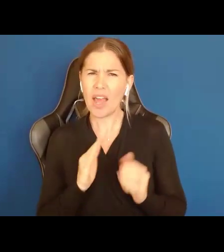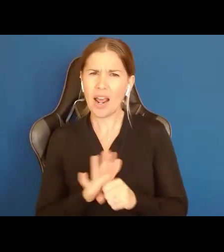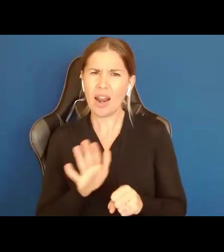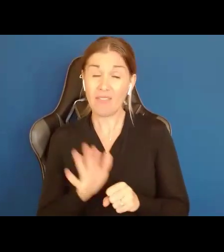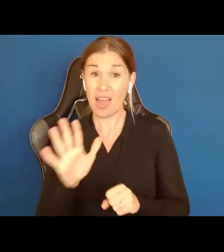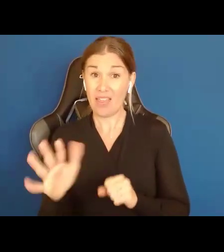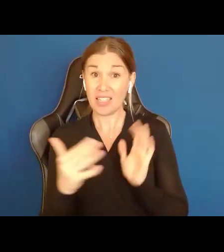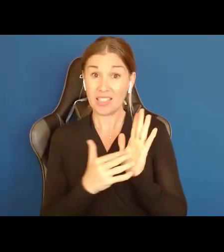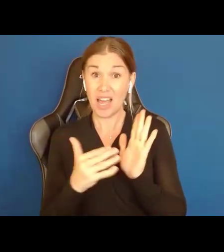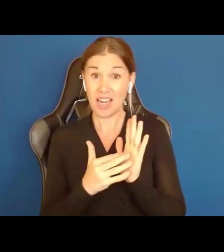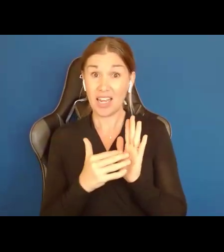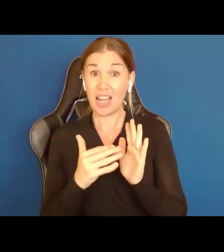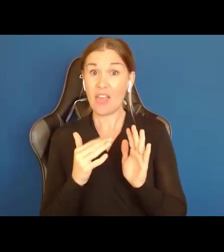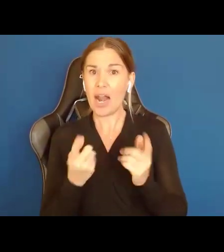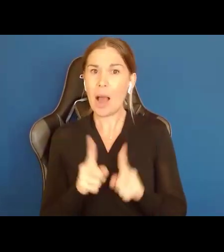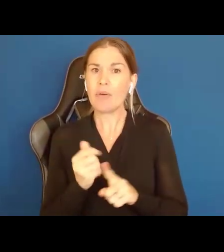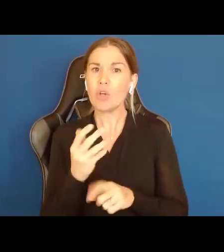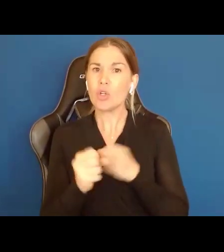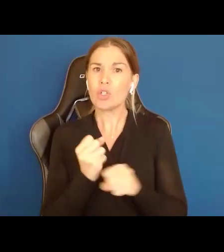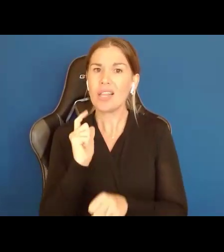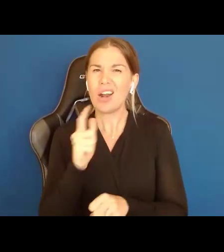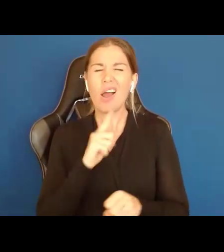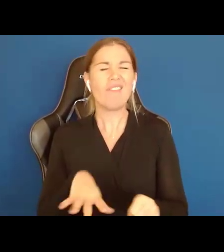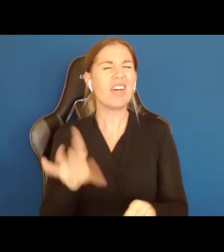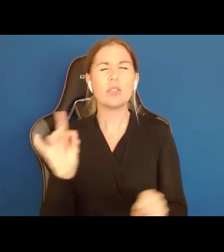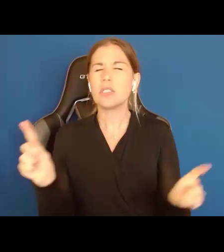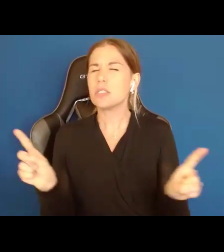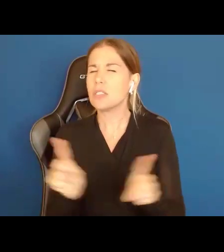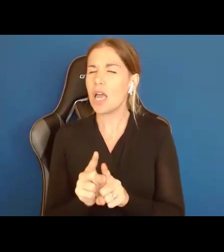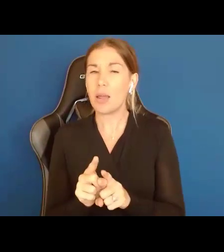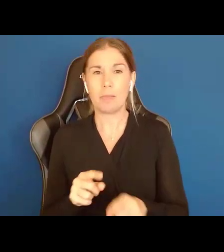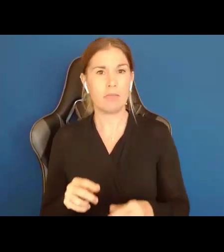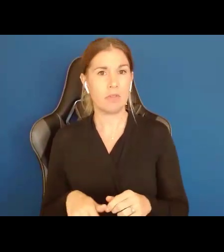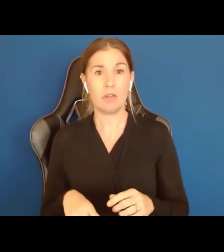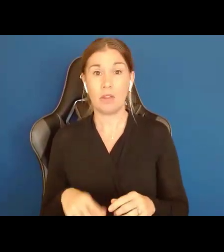a couple years later and they found the same thing. A few years later they found the exact same thing.